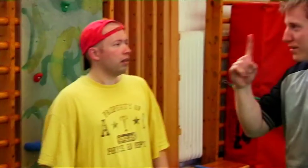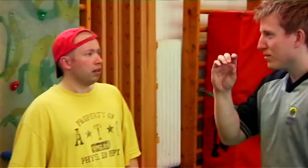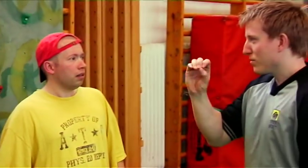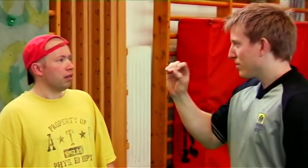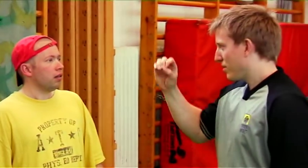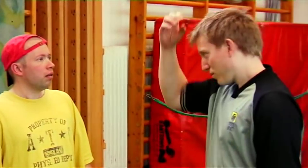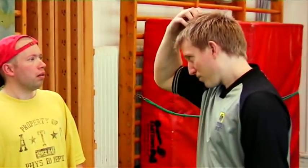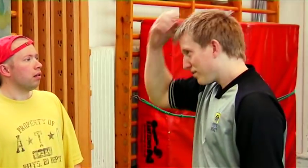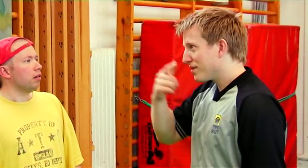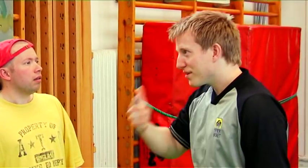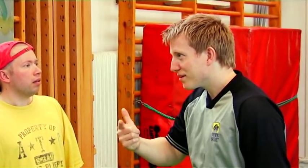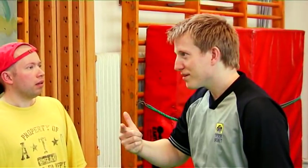100 kr, please!